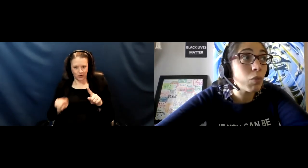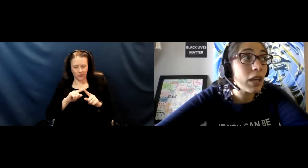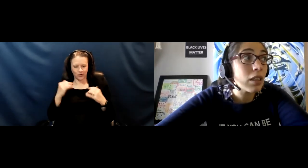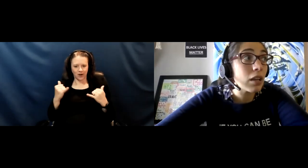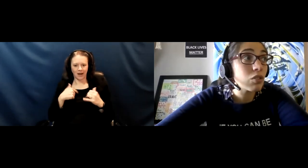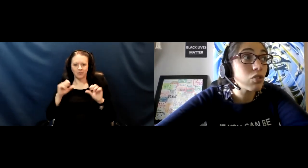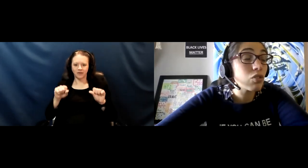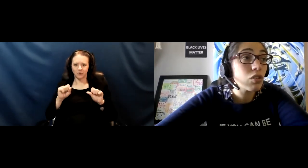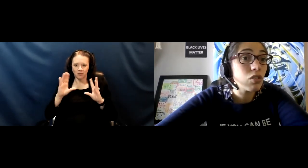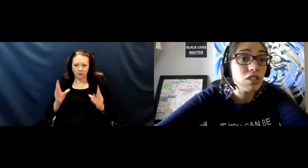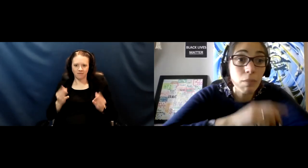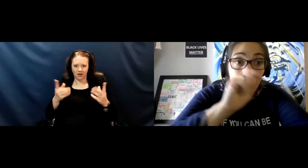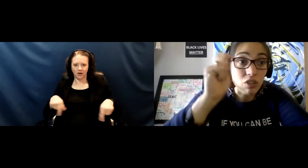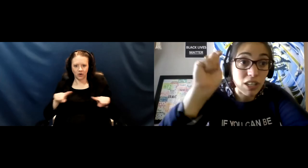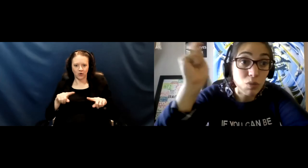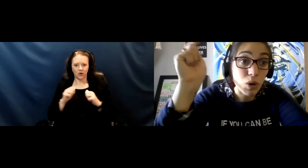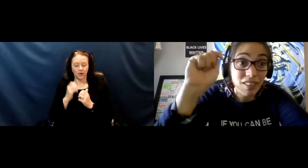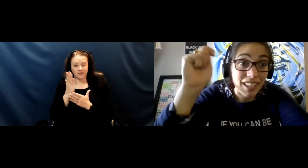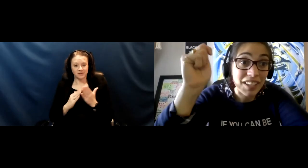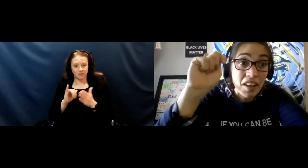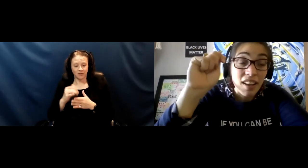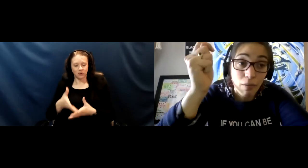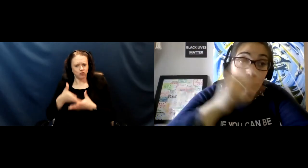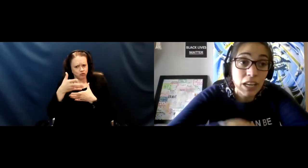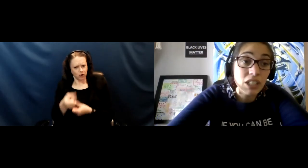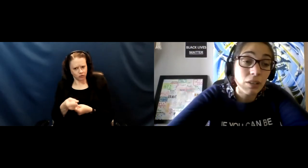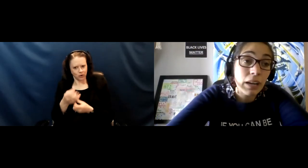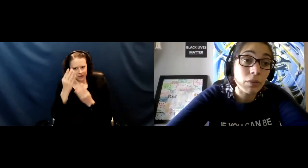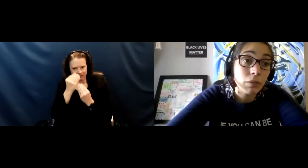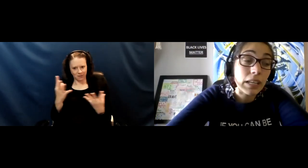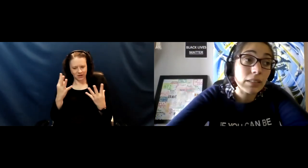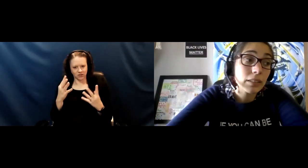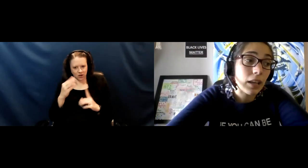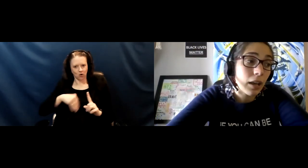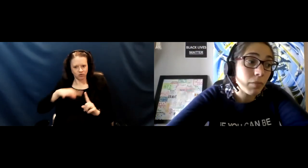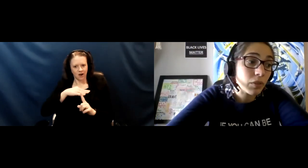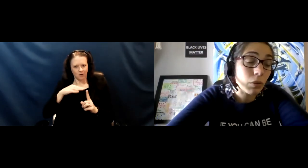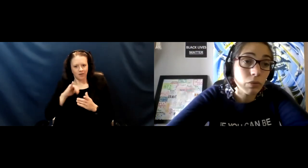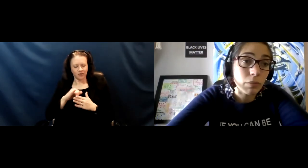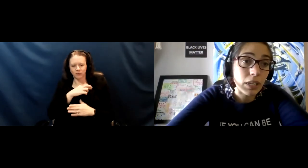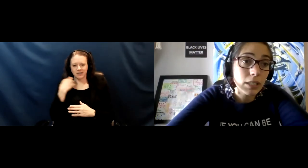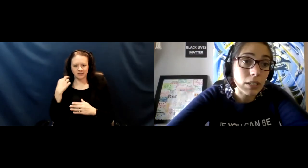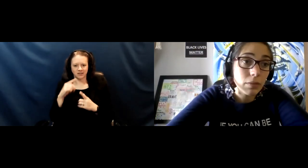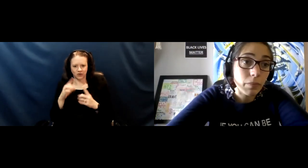with some of the trustworthy information around the risks to inform that decision.